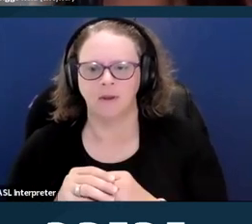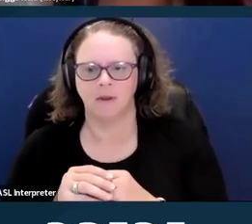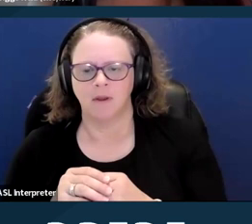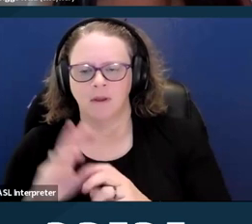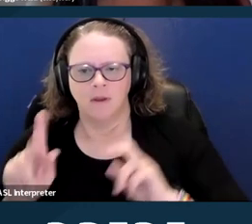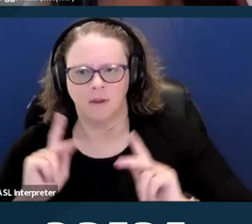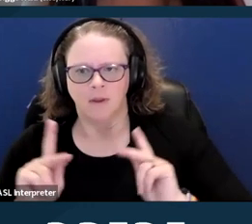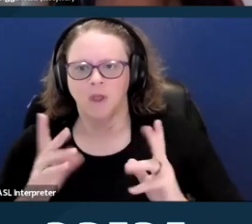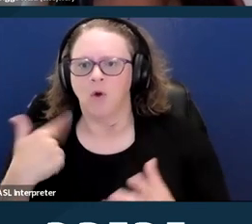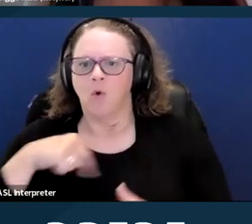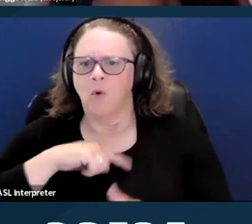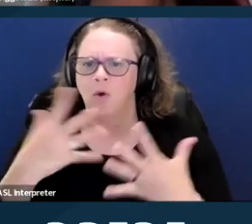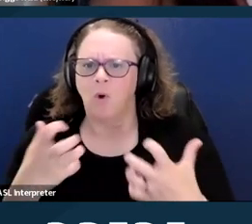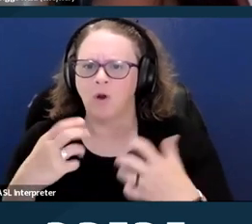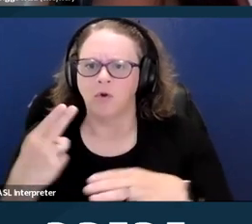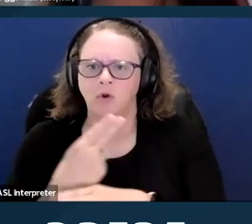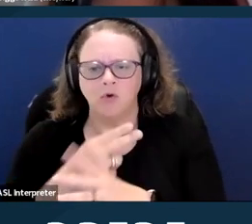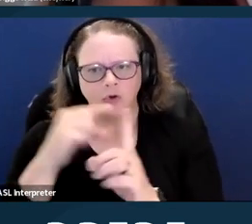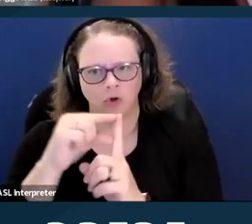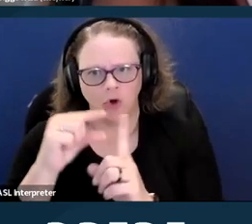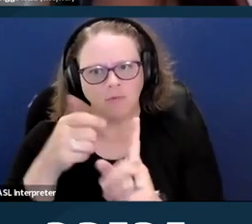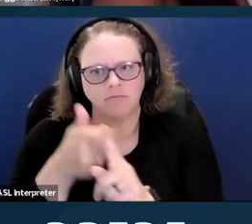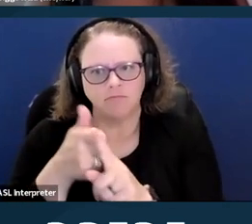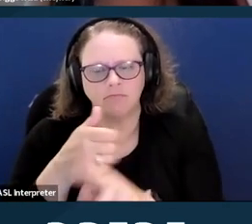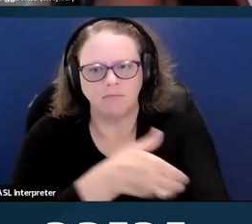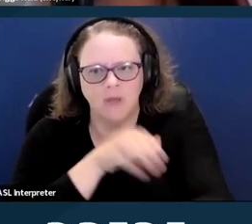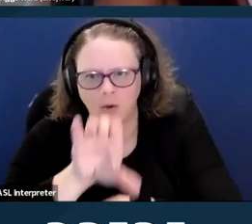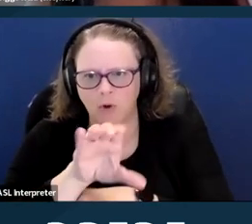and so we want to use terms that are empowering and respectful and accurate.